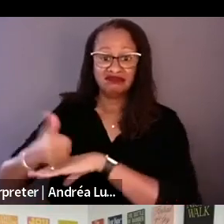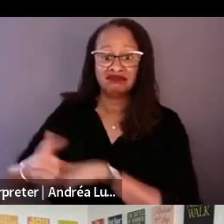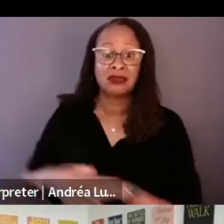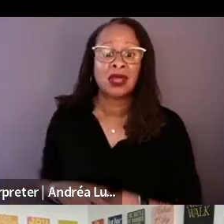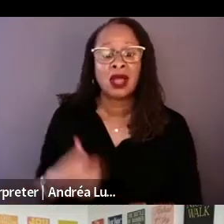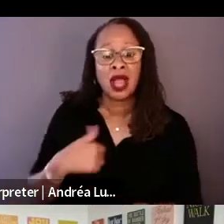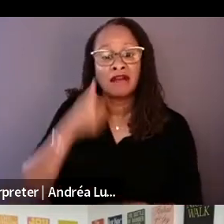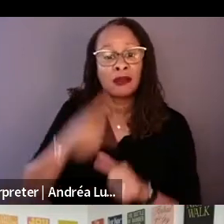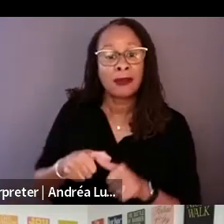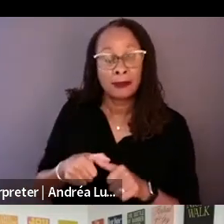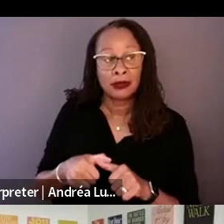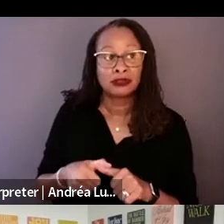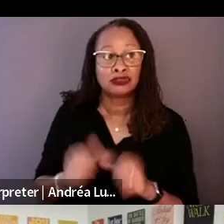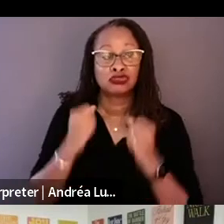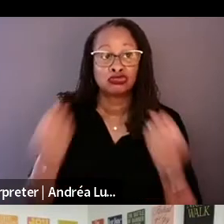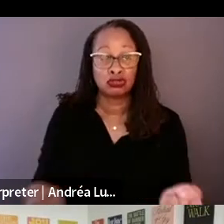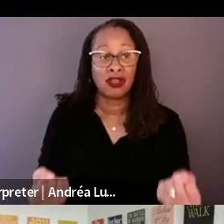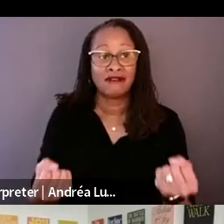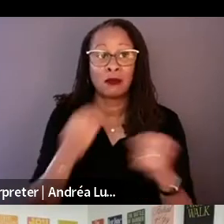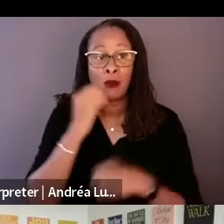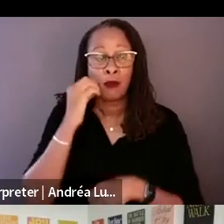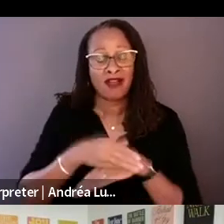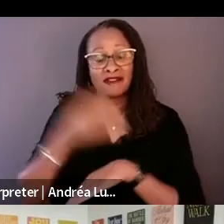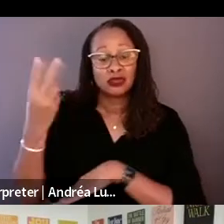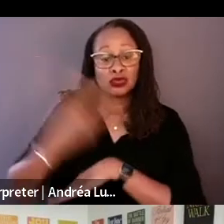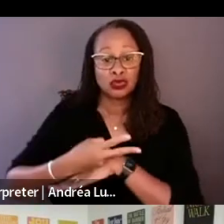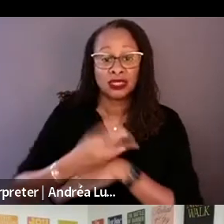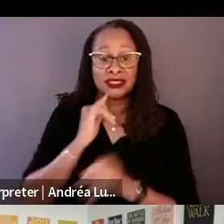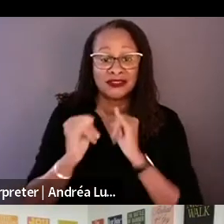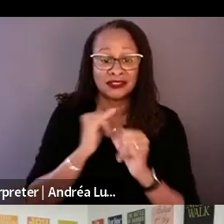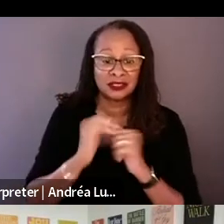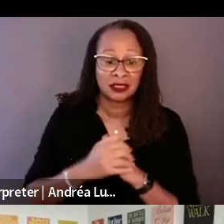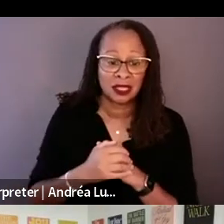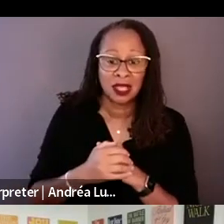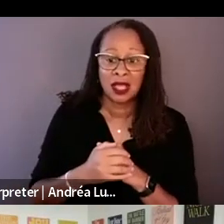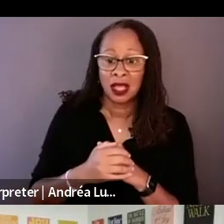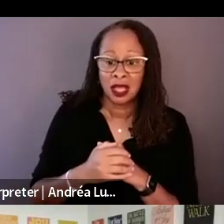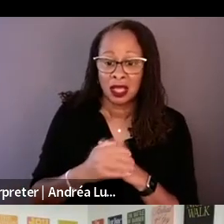Johnny and Daniel. We were driving back and forth from the hotel to Richard's cabin together.